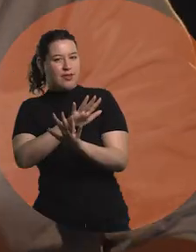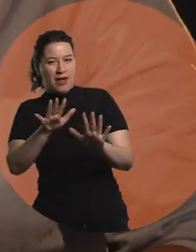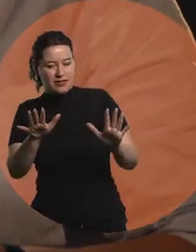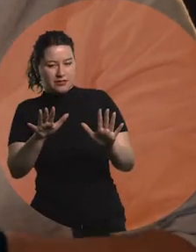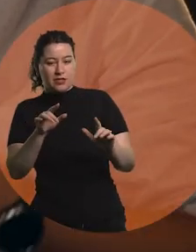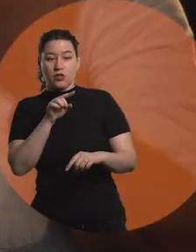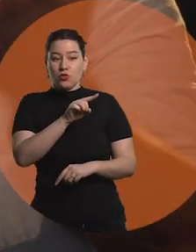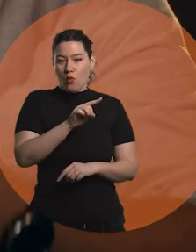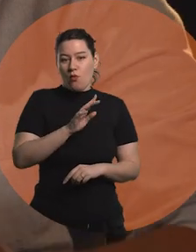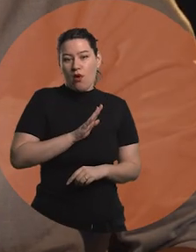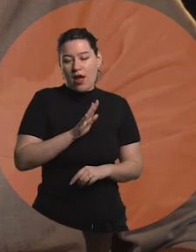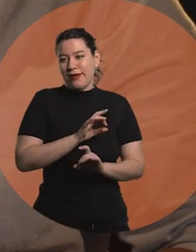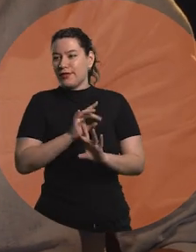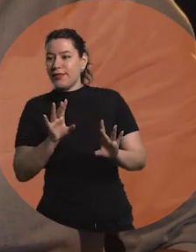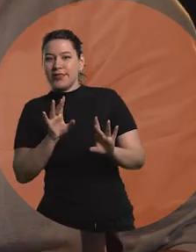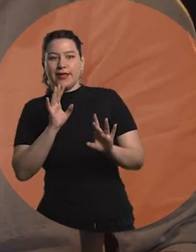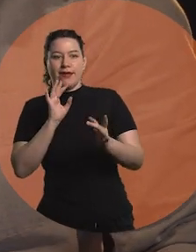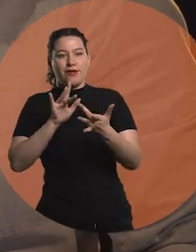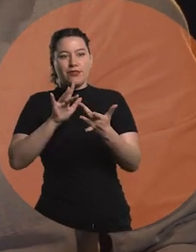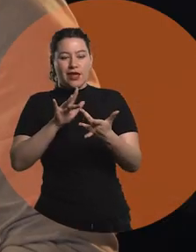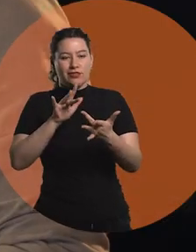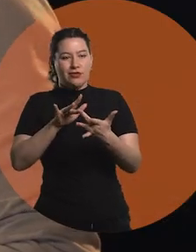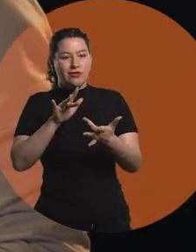A Paula interacting with a device.